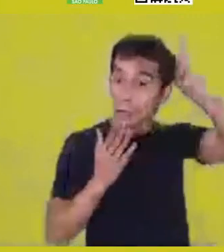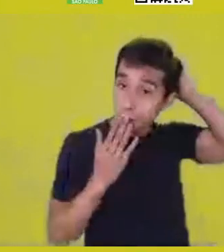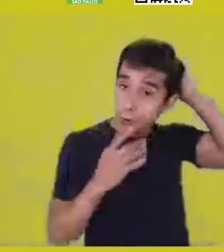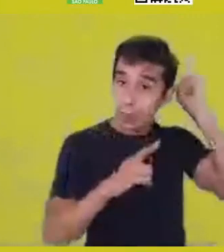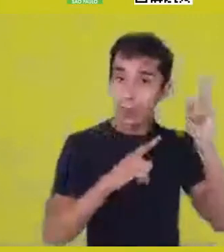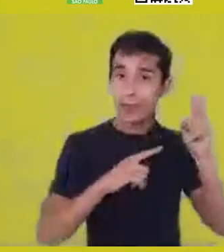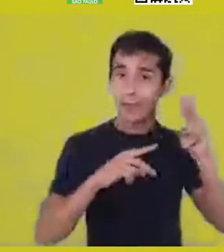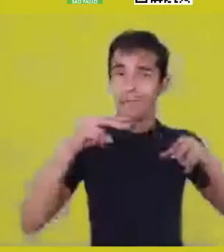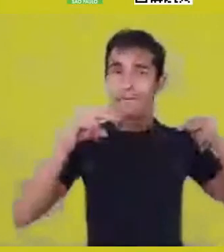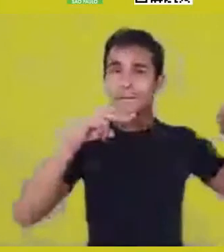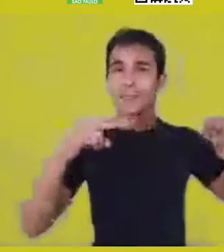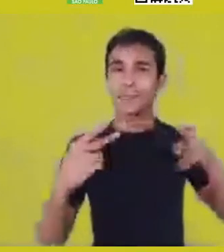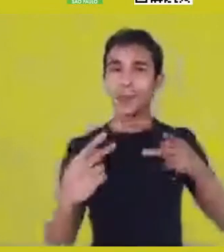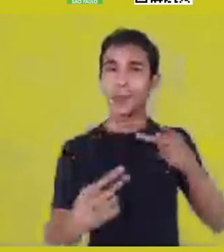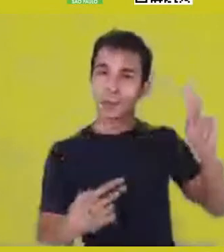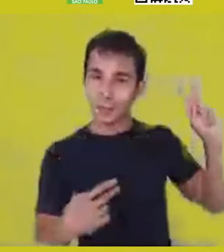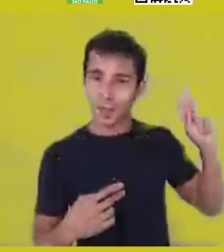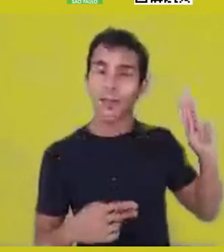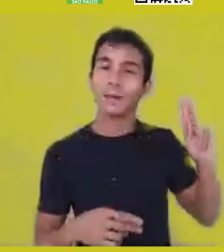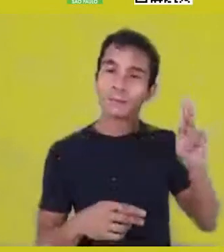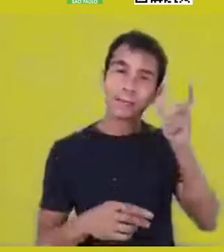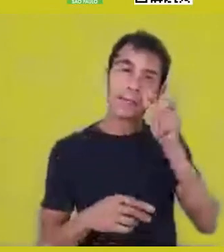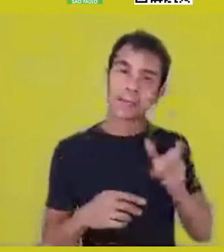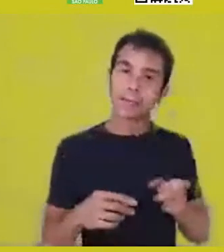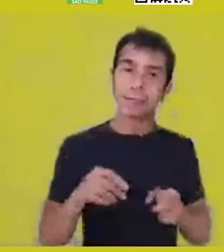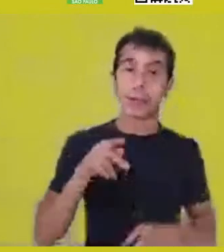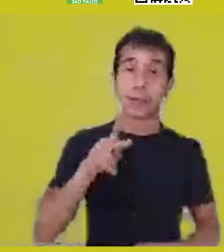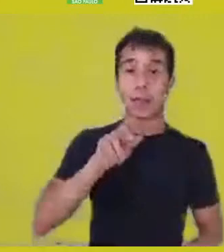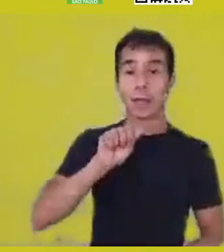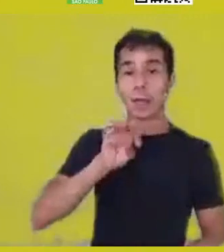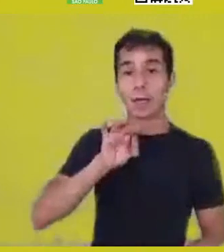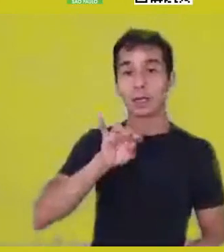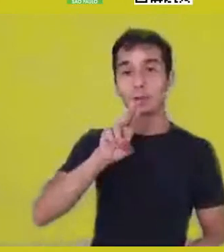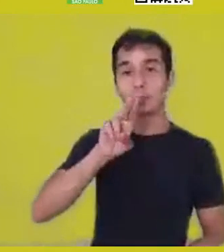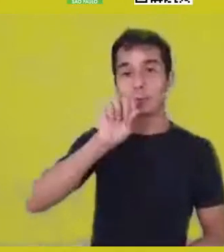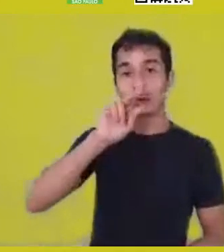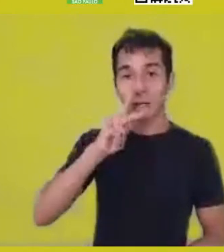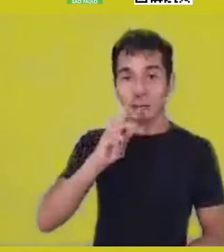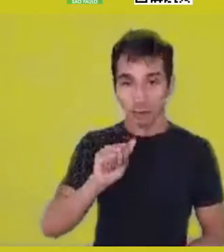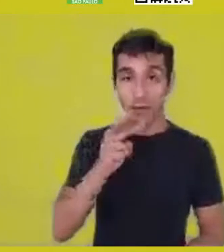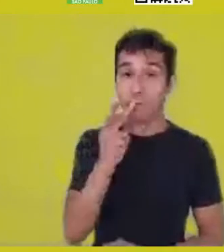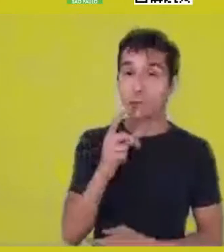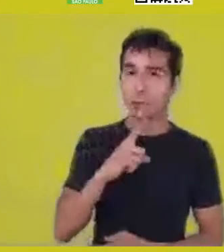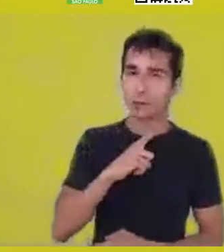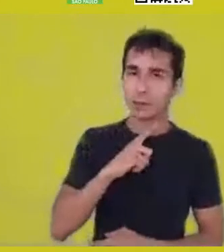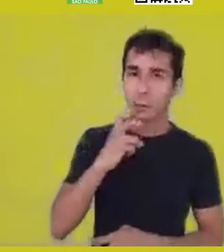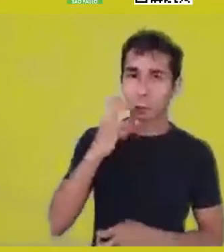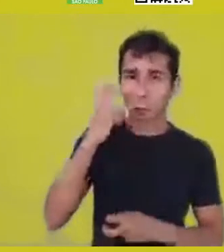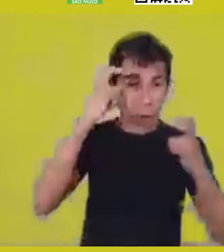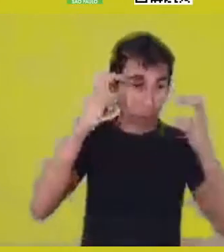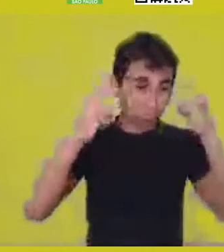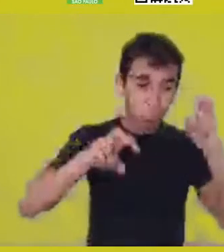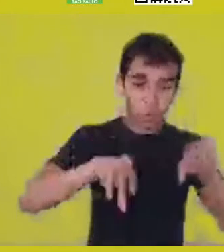that they’re different cultures, but from the cosmic viewpoint,